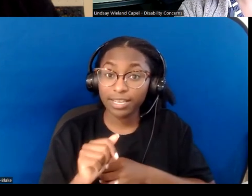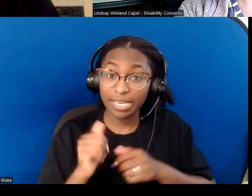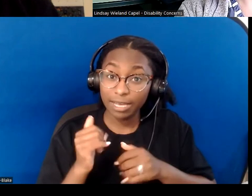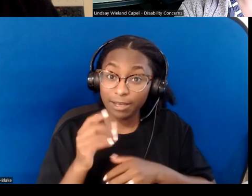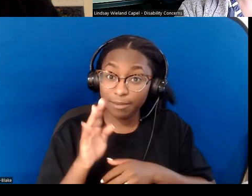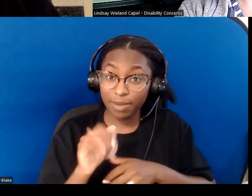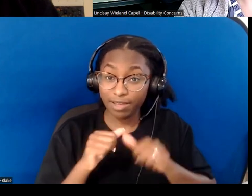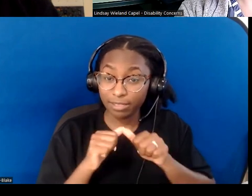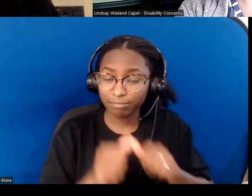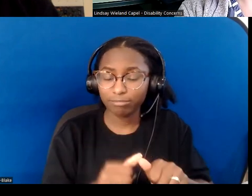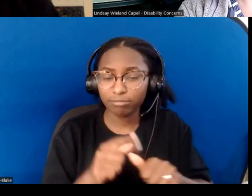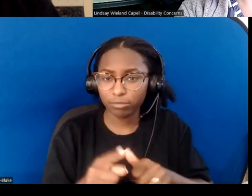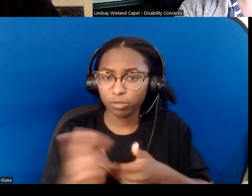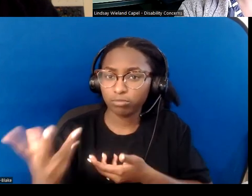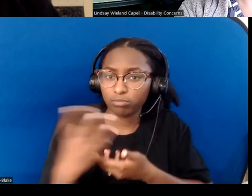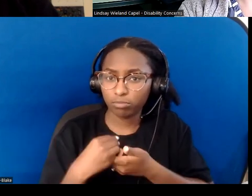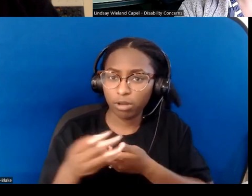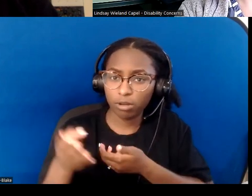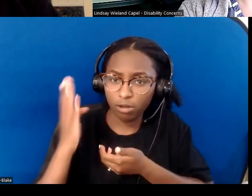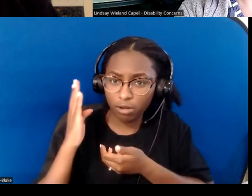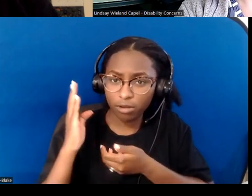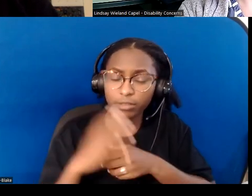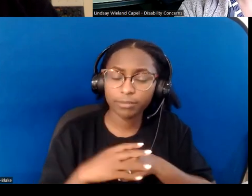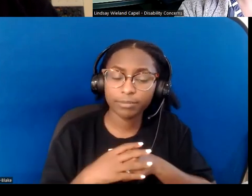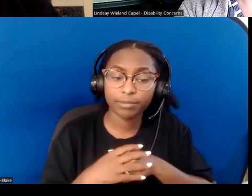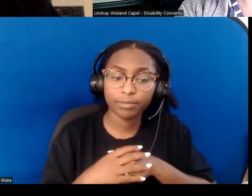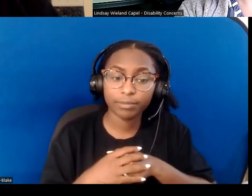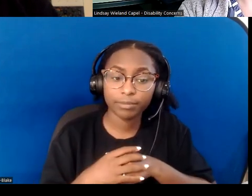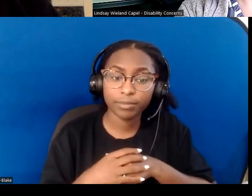"I hope that you practice the trust of Moses to know